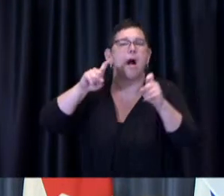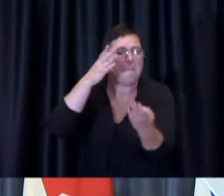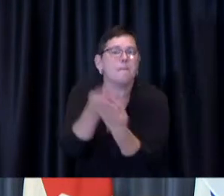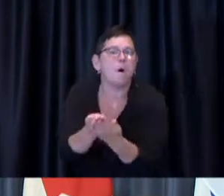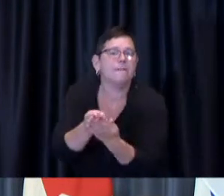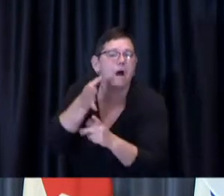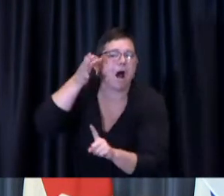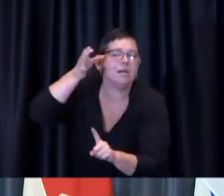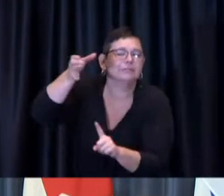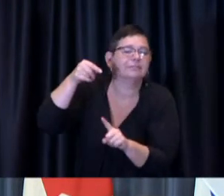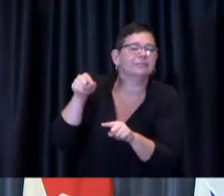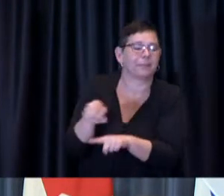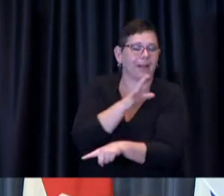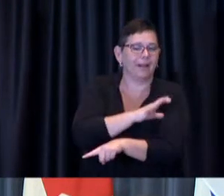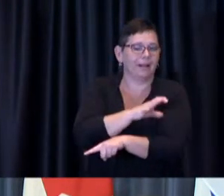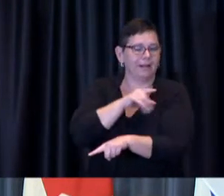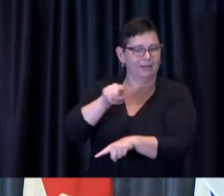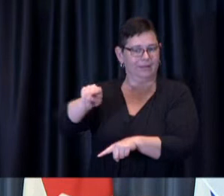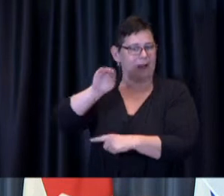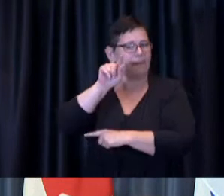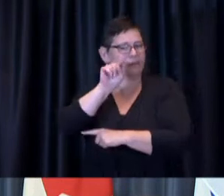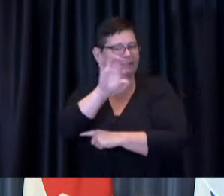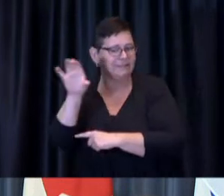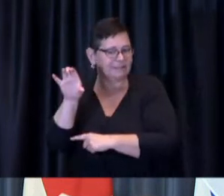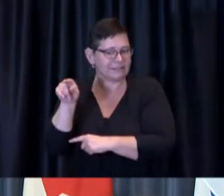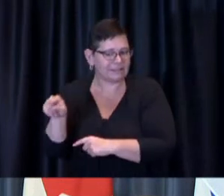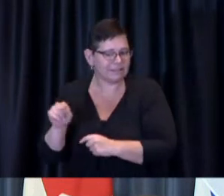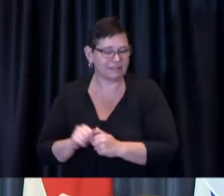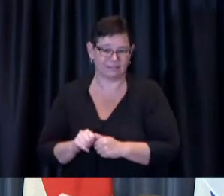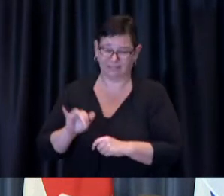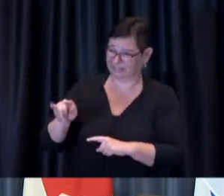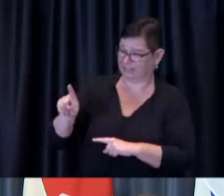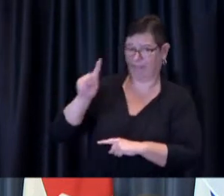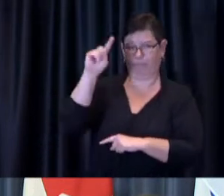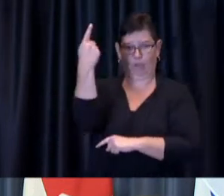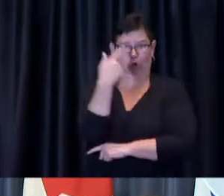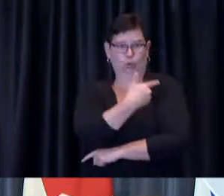and administered the very first doses of COVID-19 by the City of Toronto.